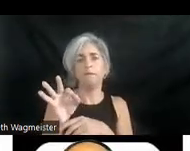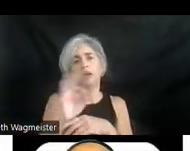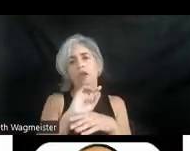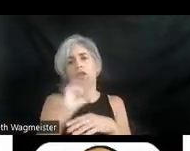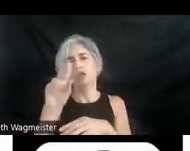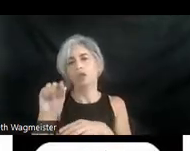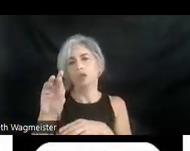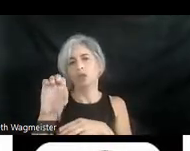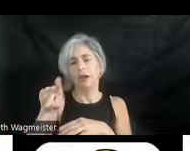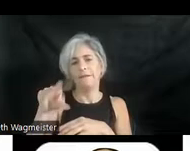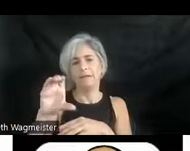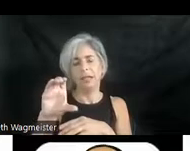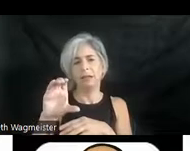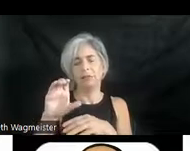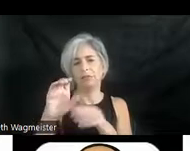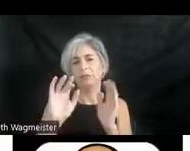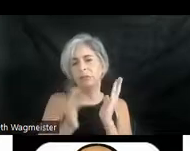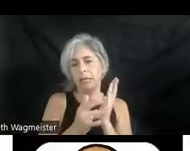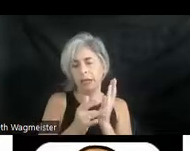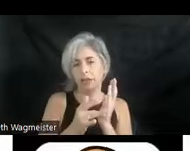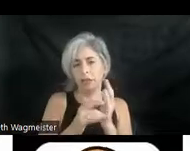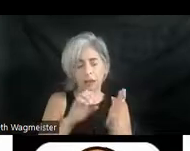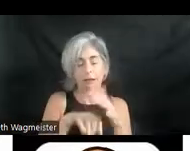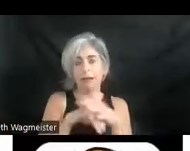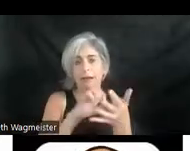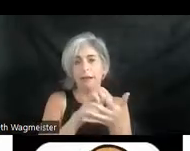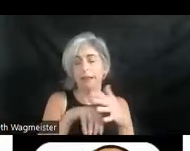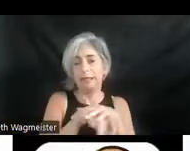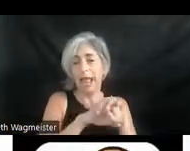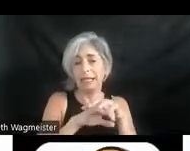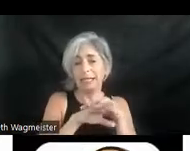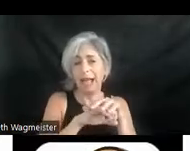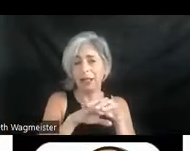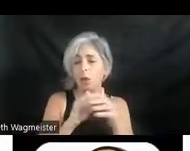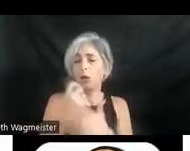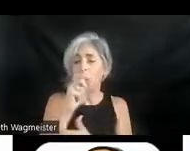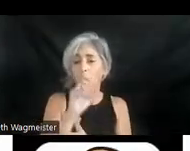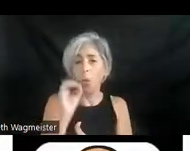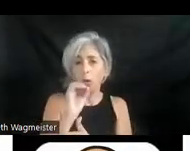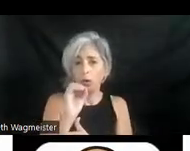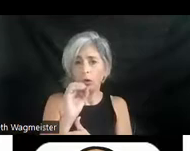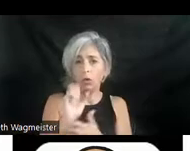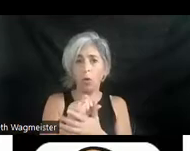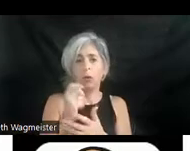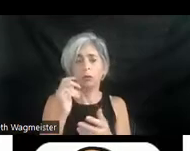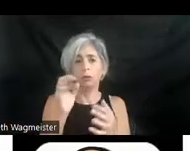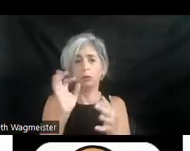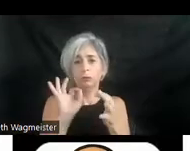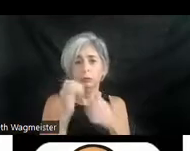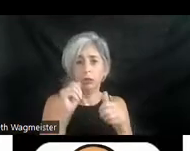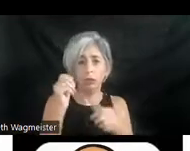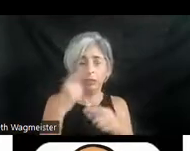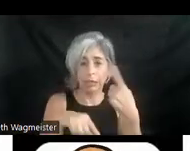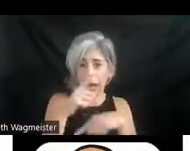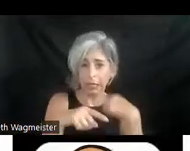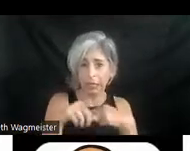elements that are tactile or aural, innovative use of signing or audio description or captions,